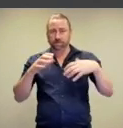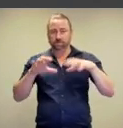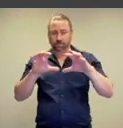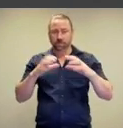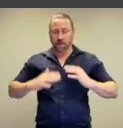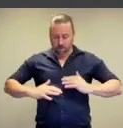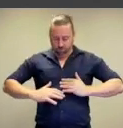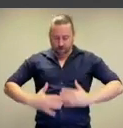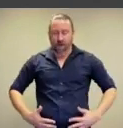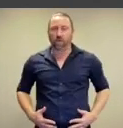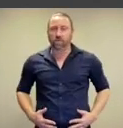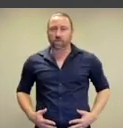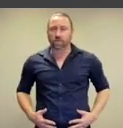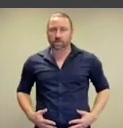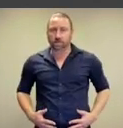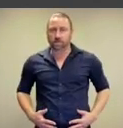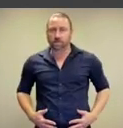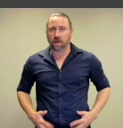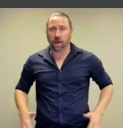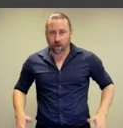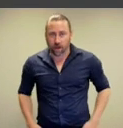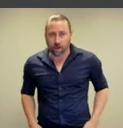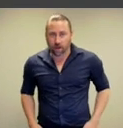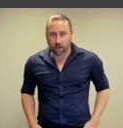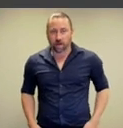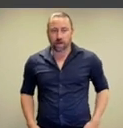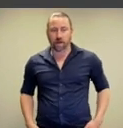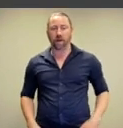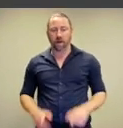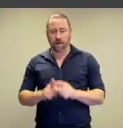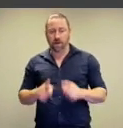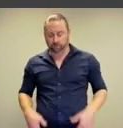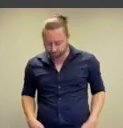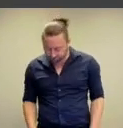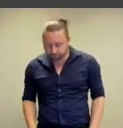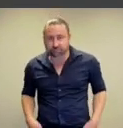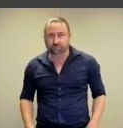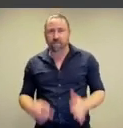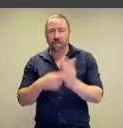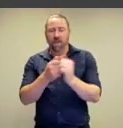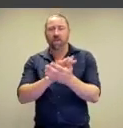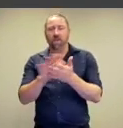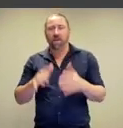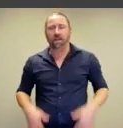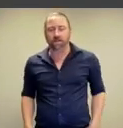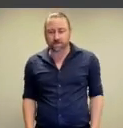two breasts, rounded torsos